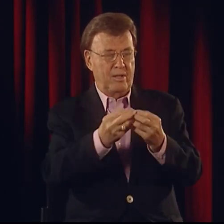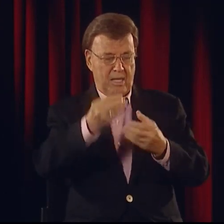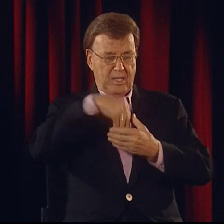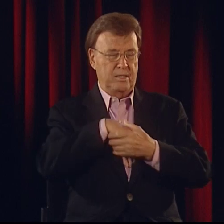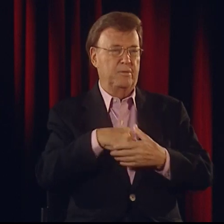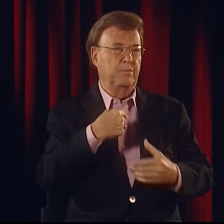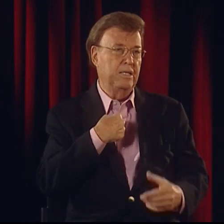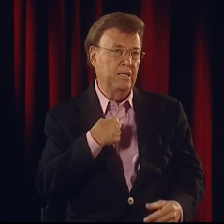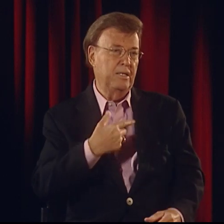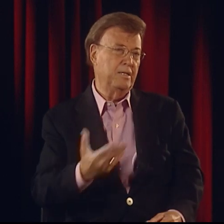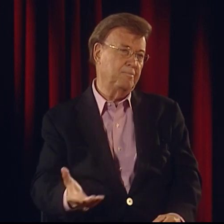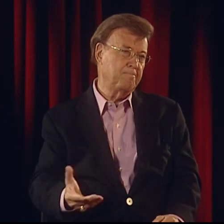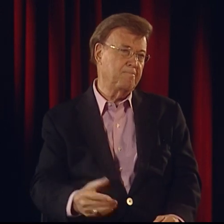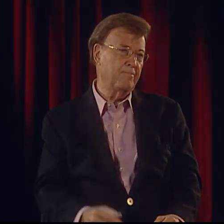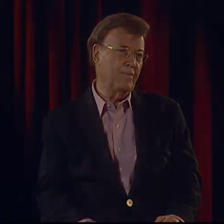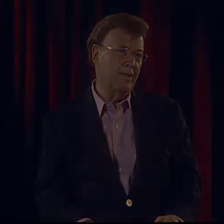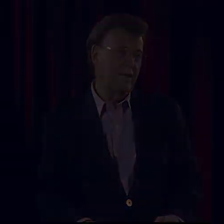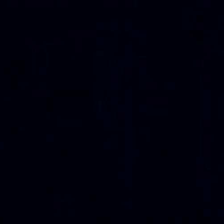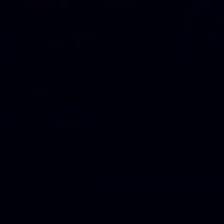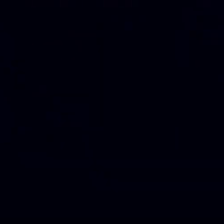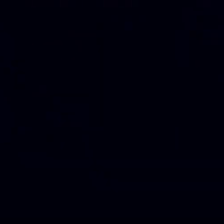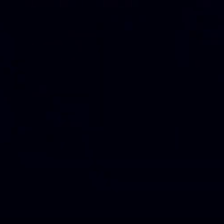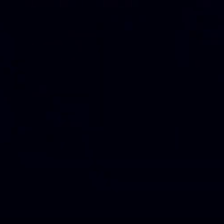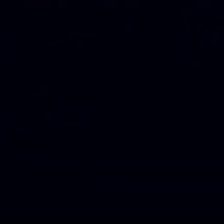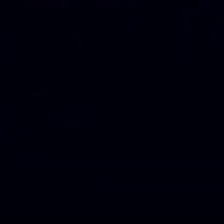and I feel that it's both their contributions who made me who I am.